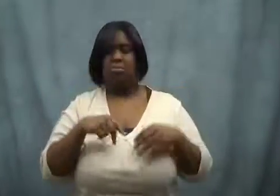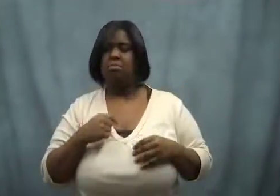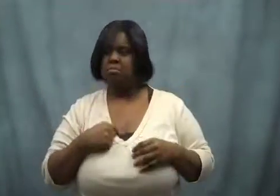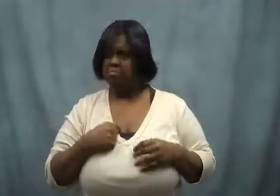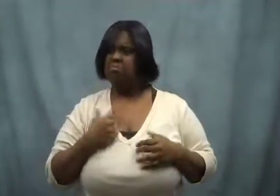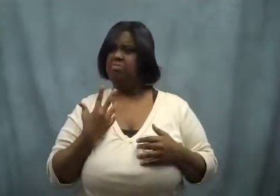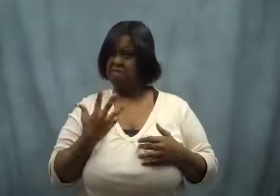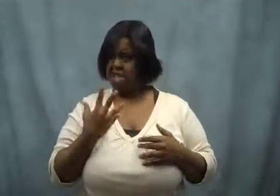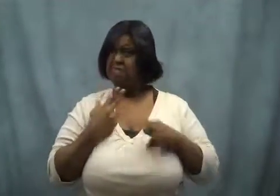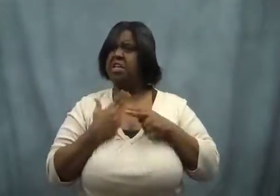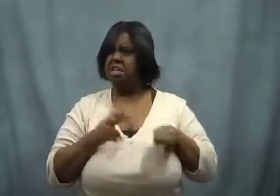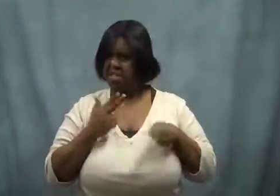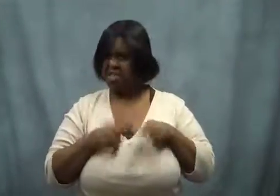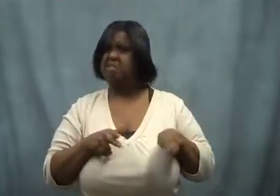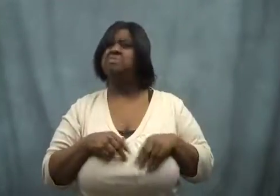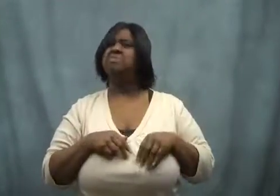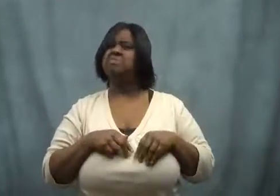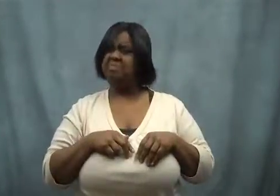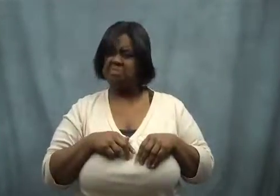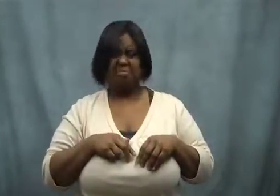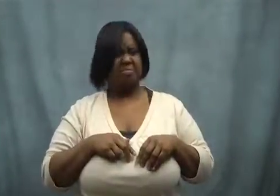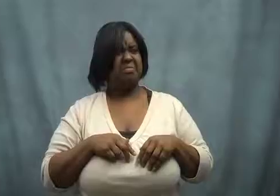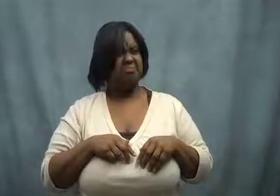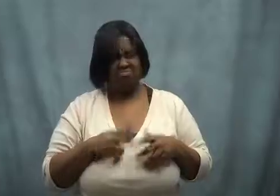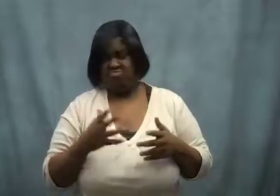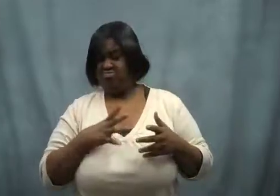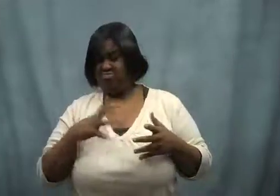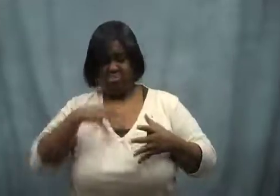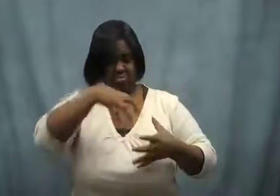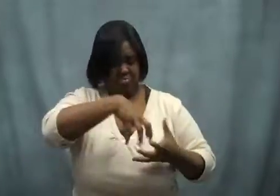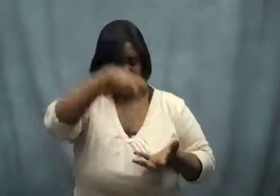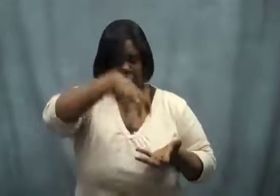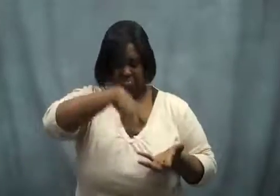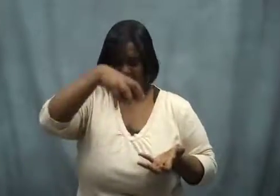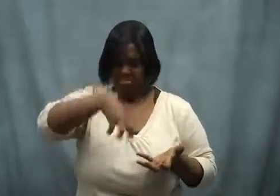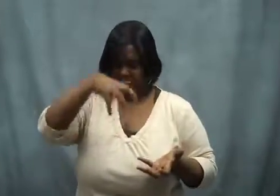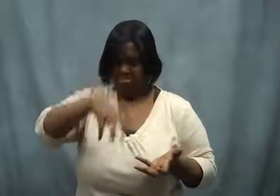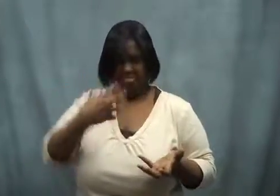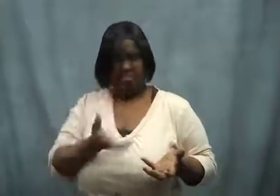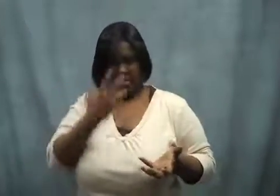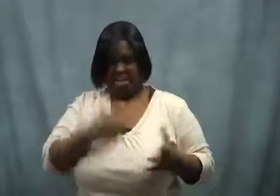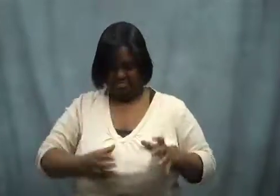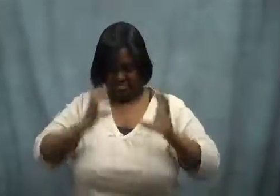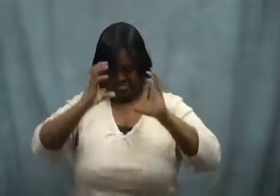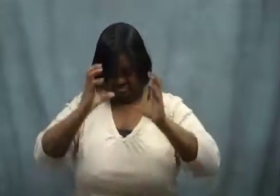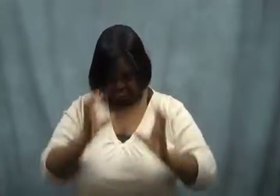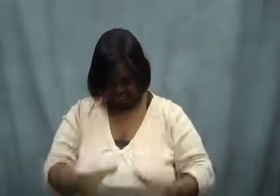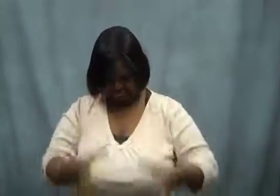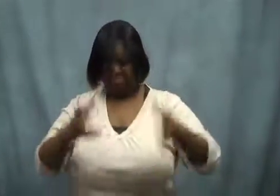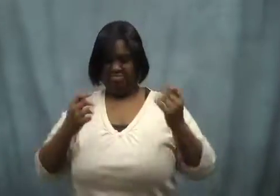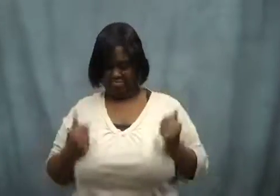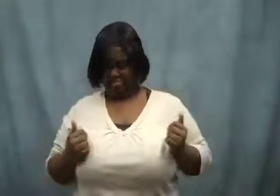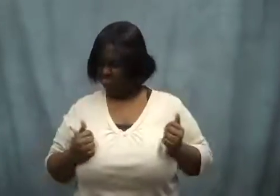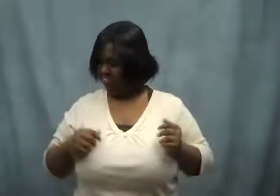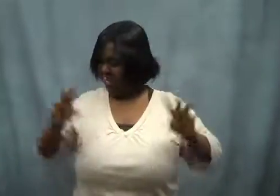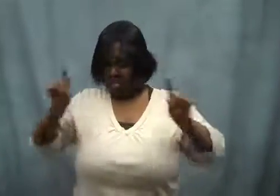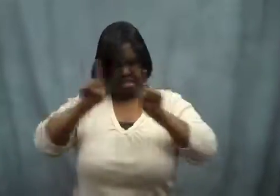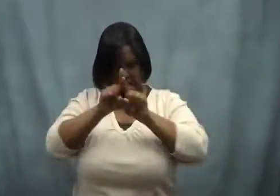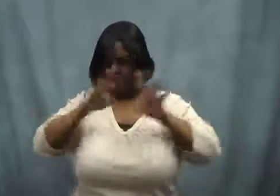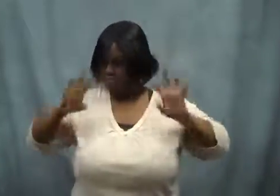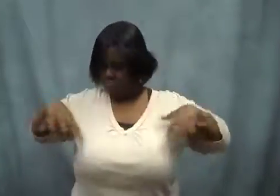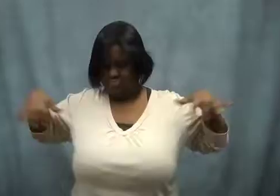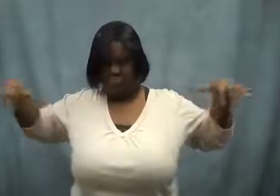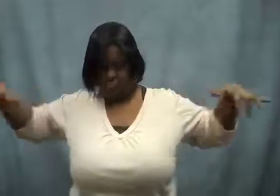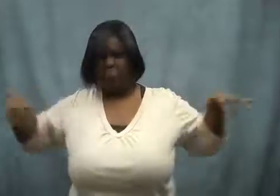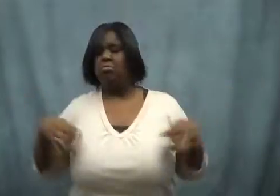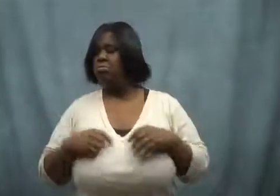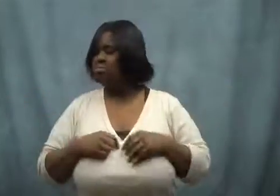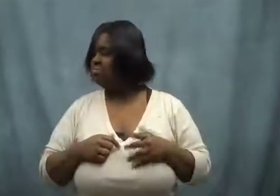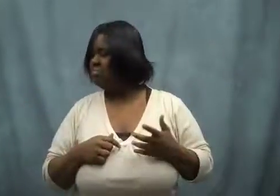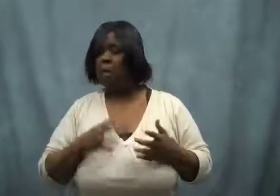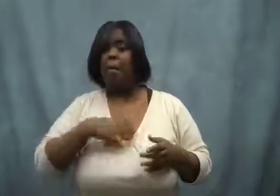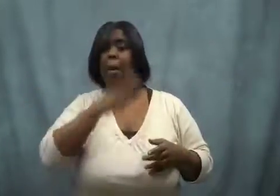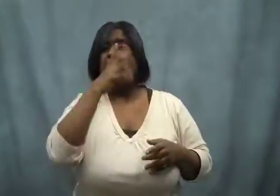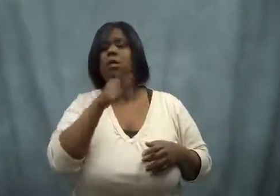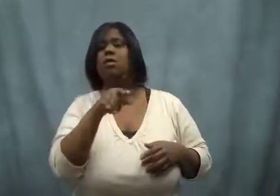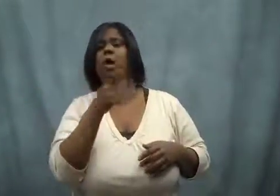Hmm.. five? So I picked out five, and set them down.